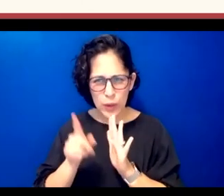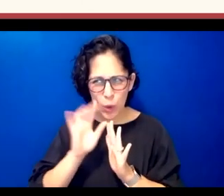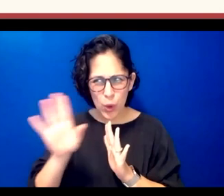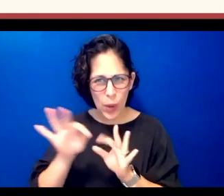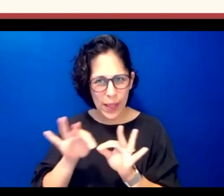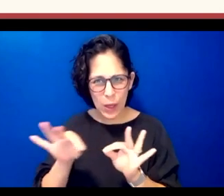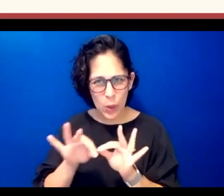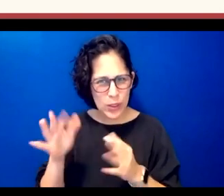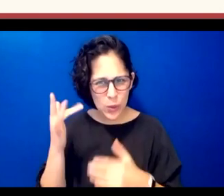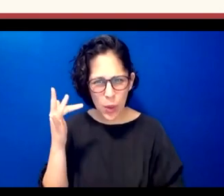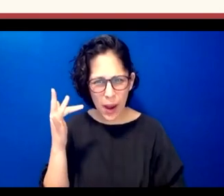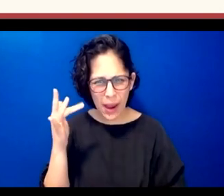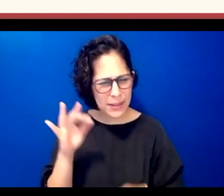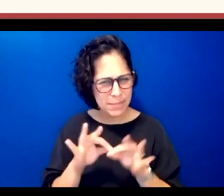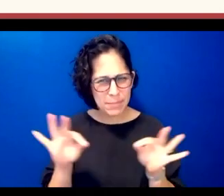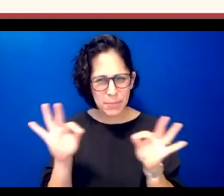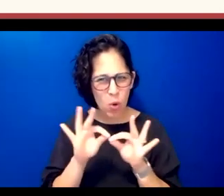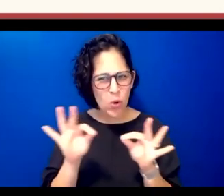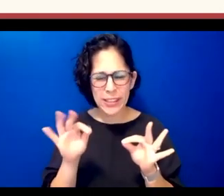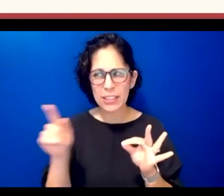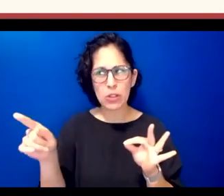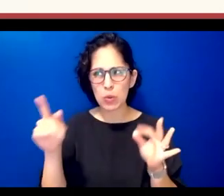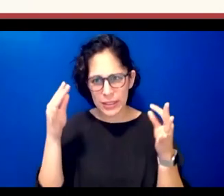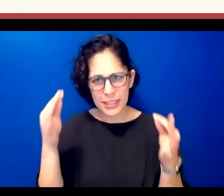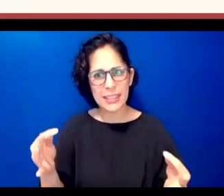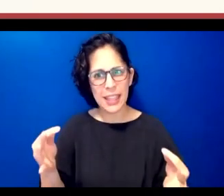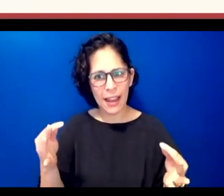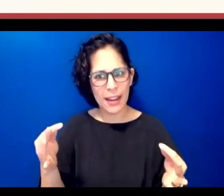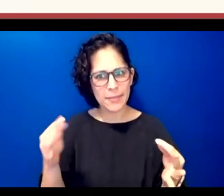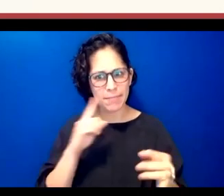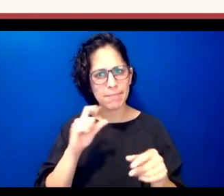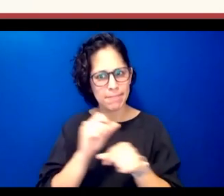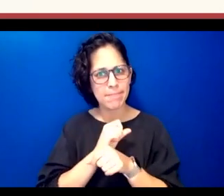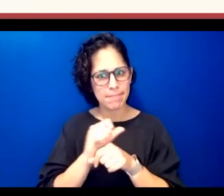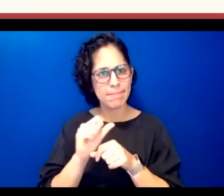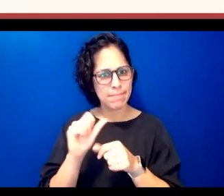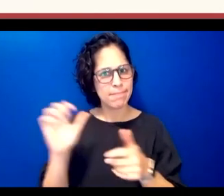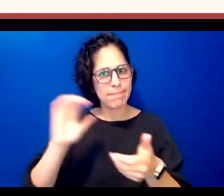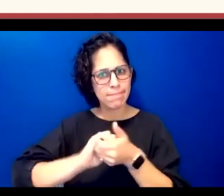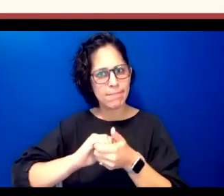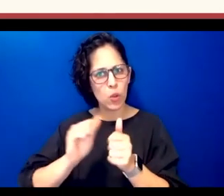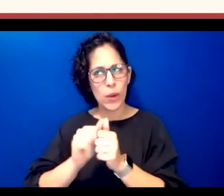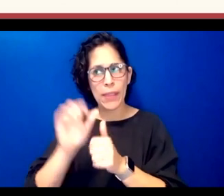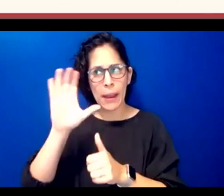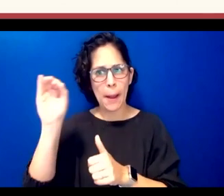why is it that you were able to develop this relationship with the company's largest rosetta